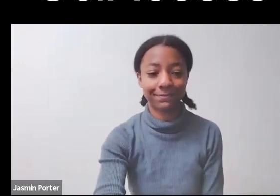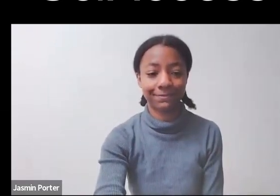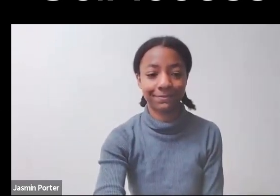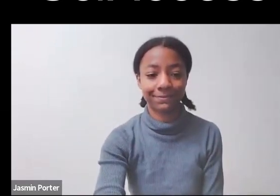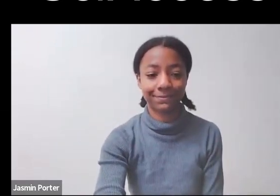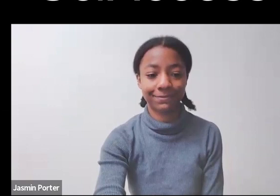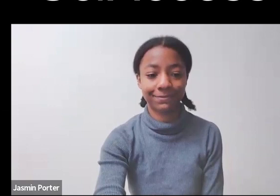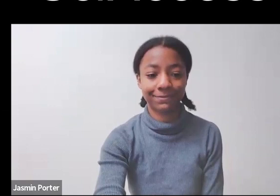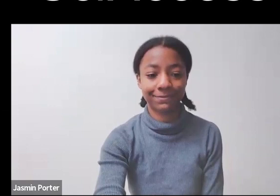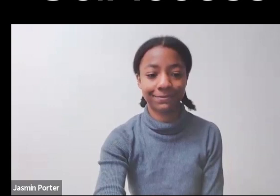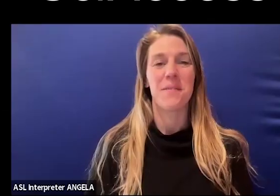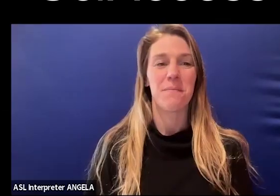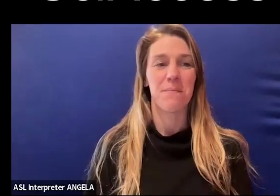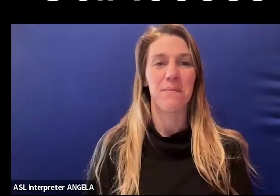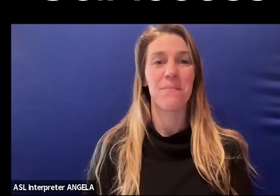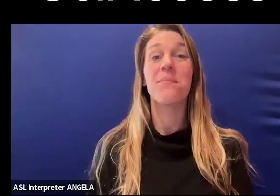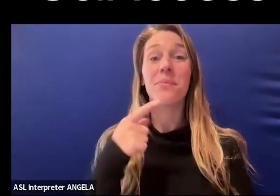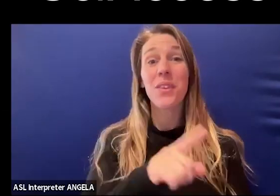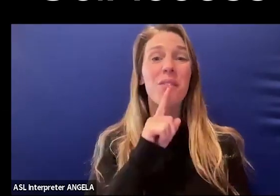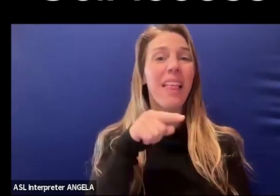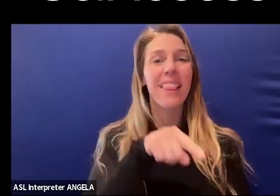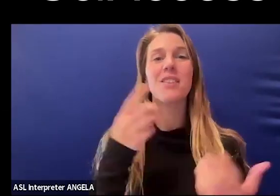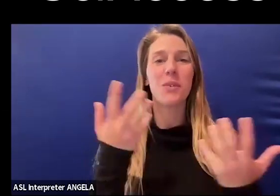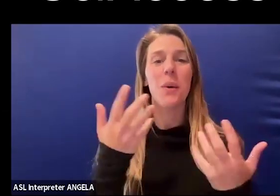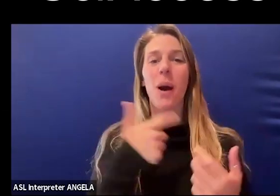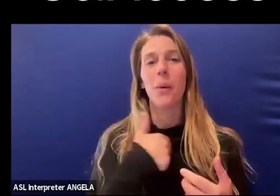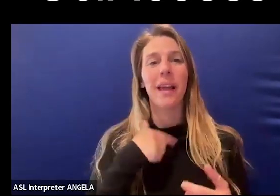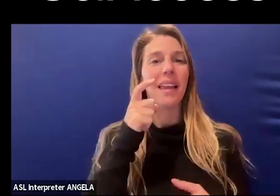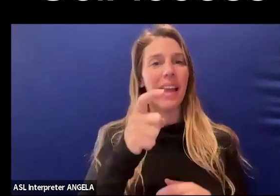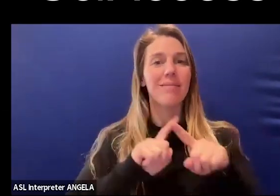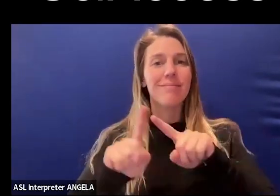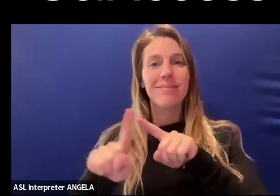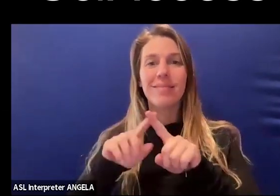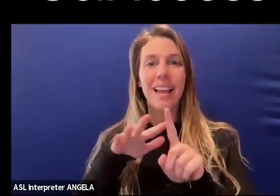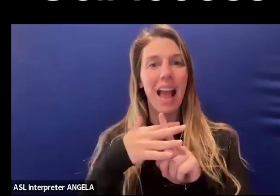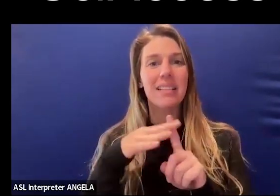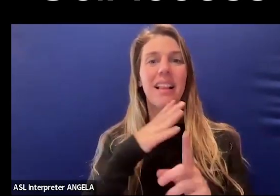Okay, so because really this is what we've given you a lot of context and a lot of background,